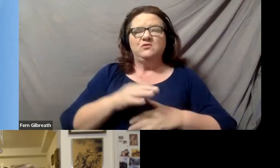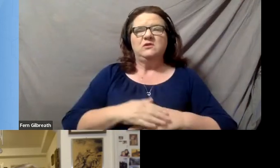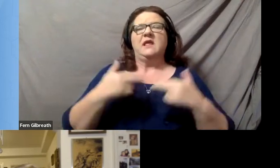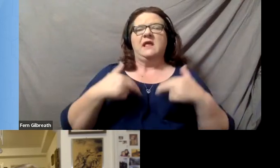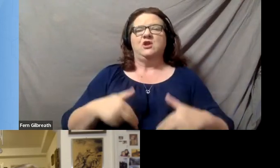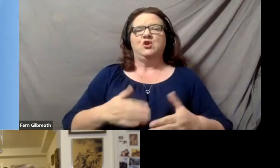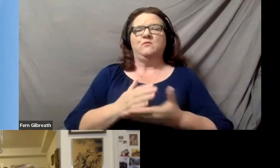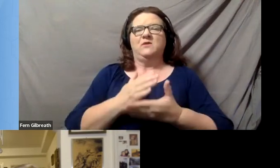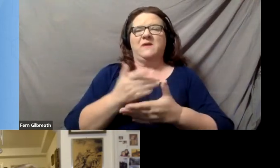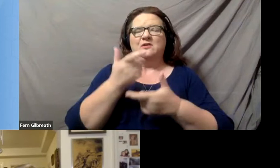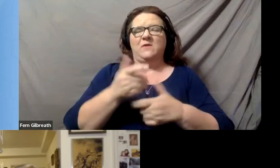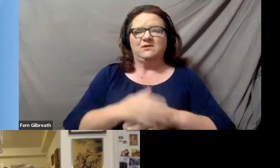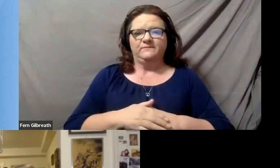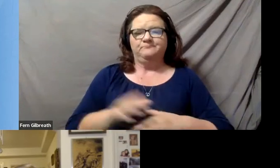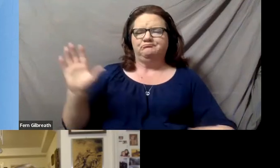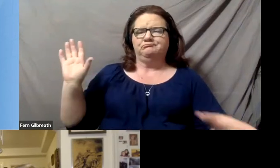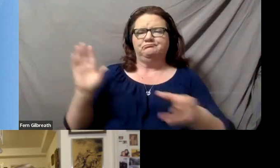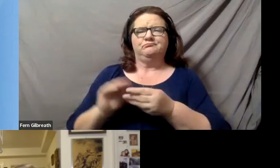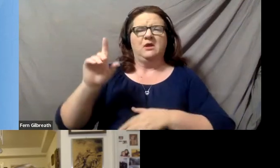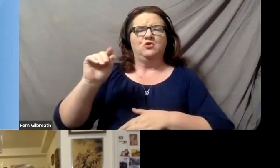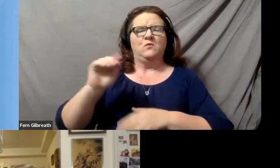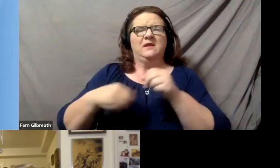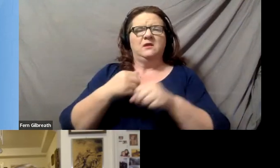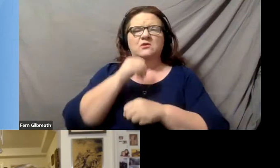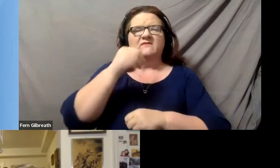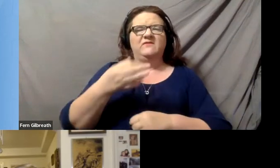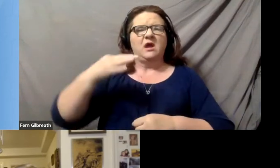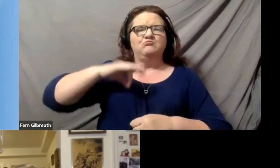She has 20 years of nonprofit experience working with various disability organizations.